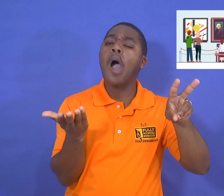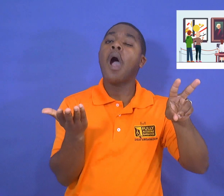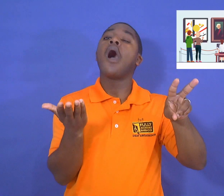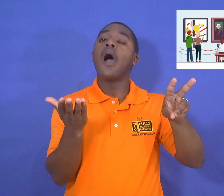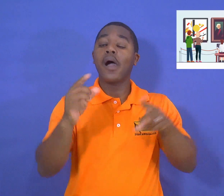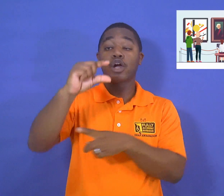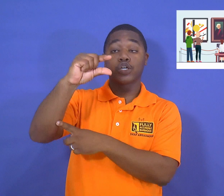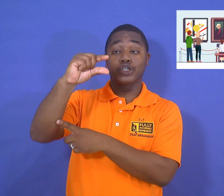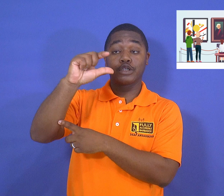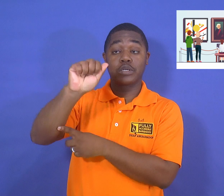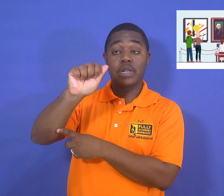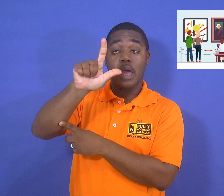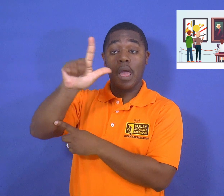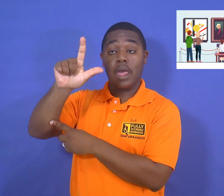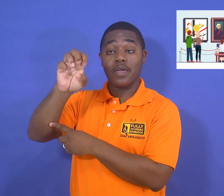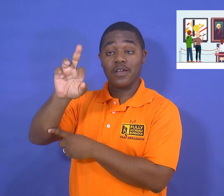there will also be a gallery